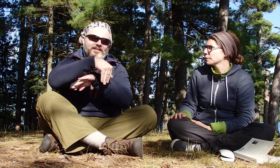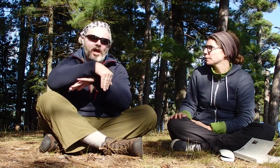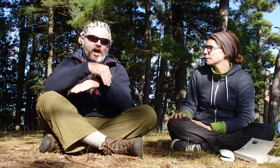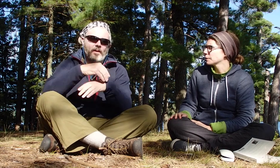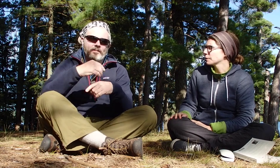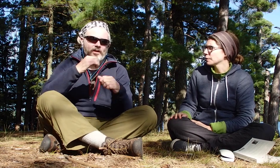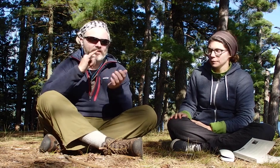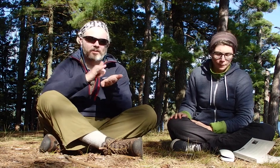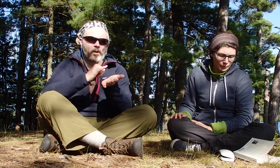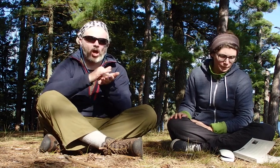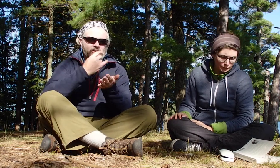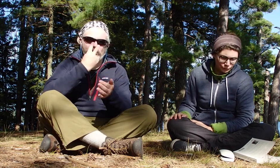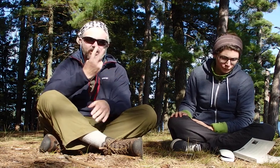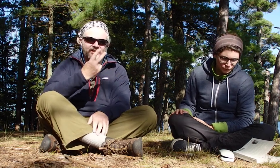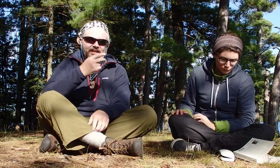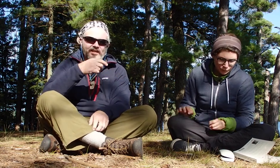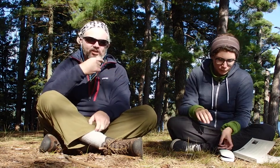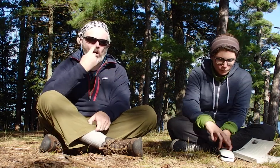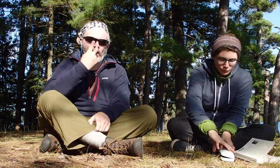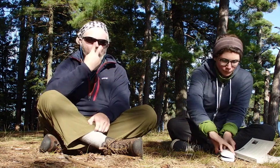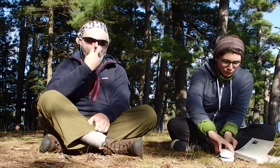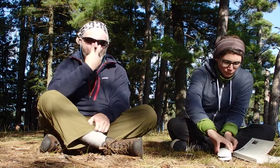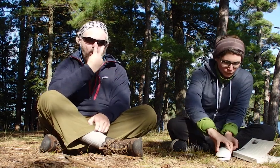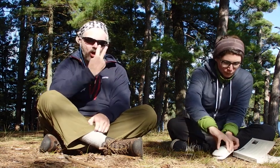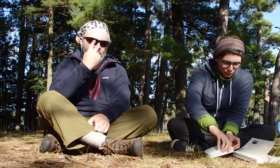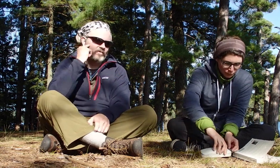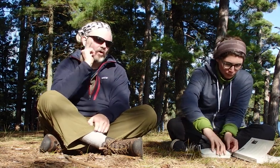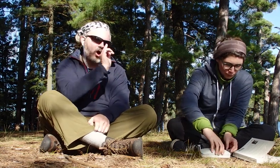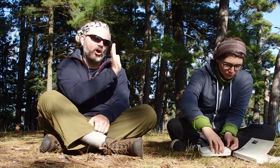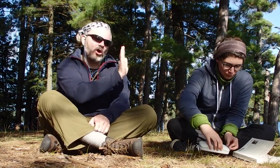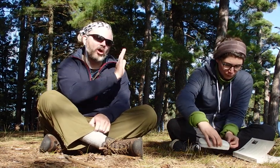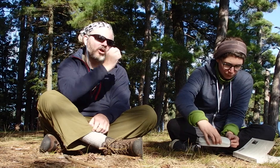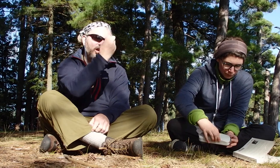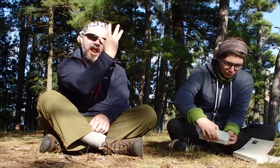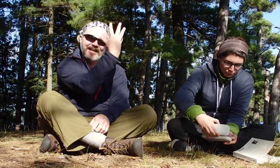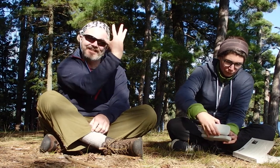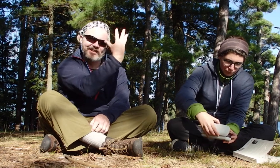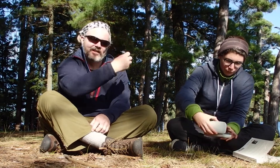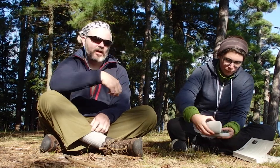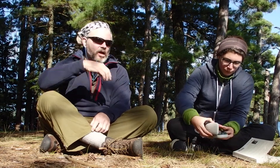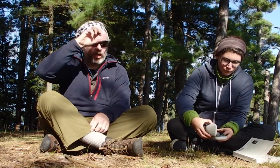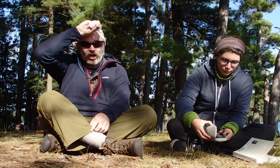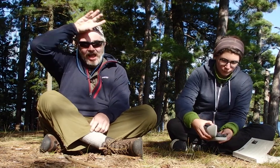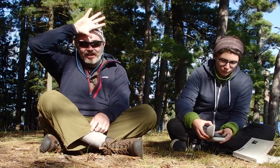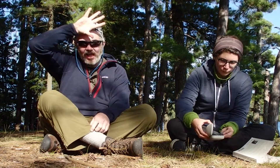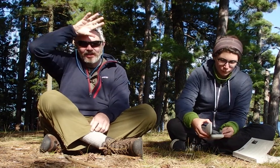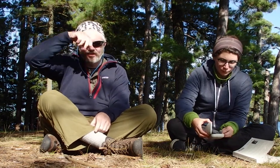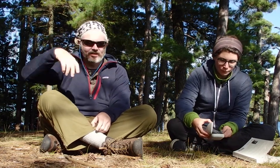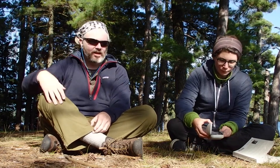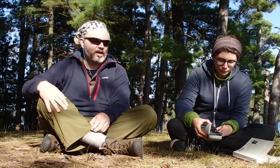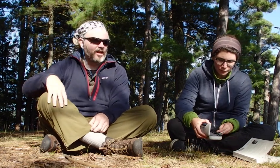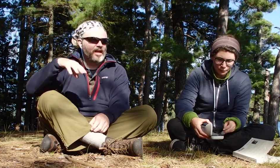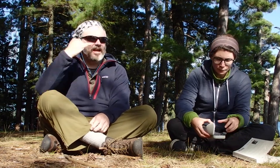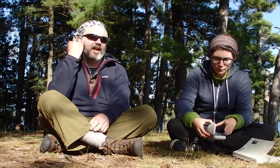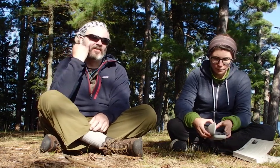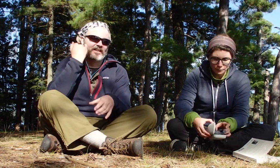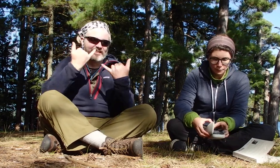At night time, it's impossible to see so I'm looking for her light, her headlight.